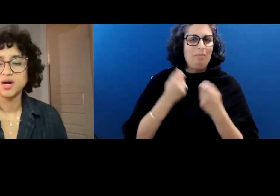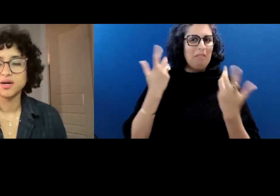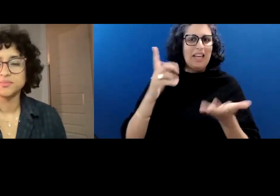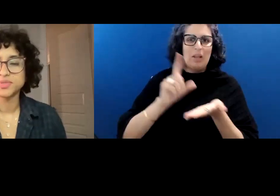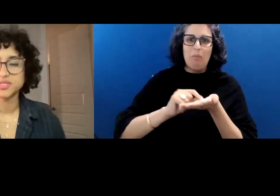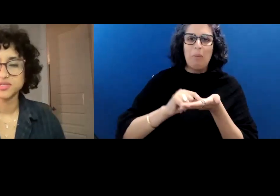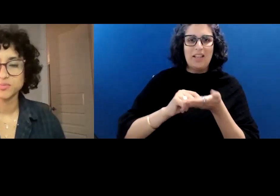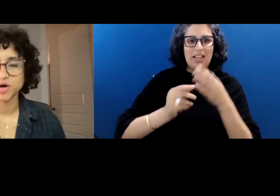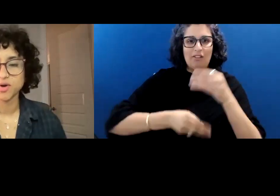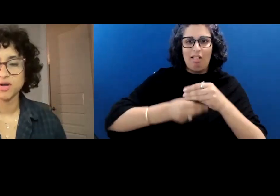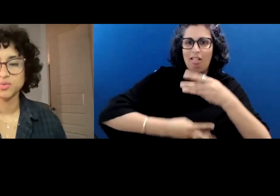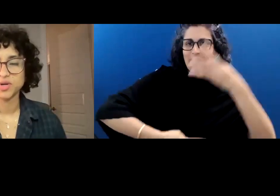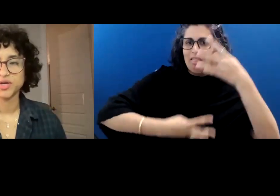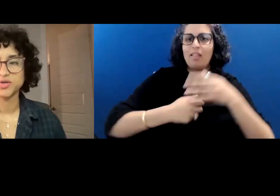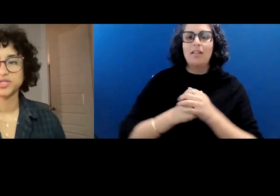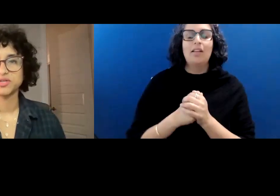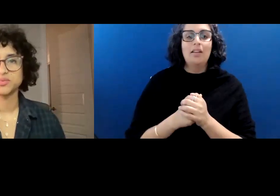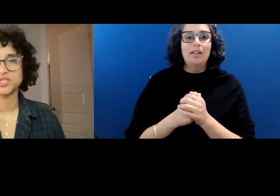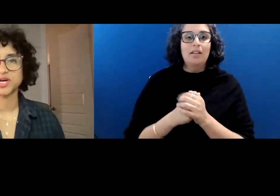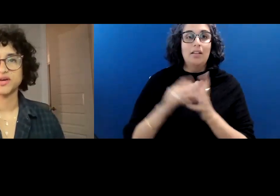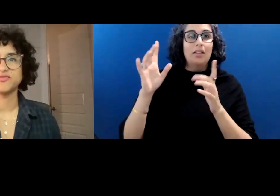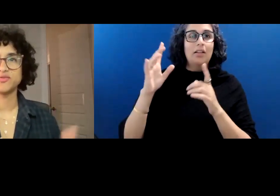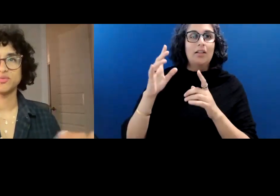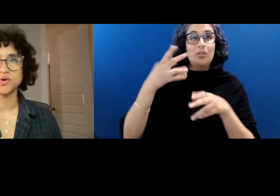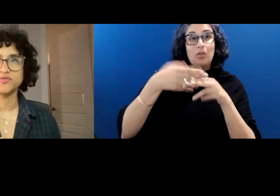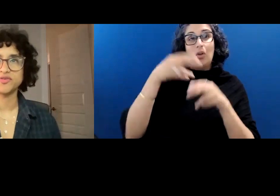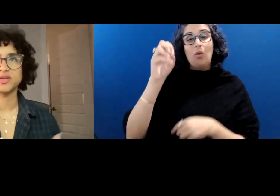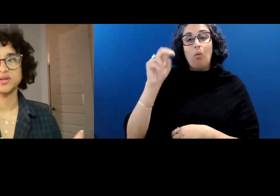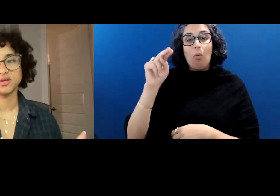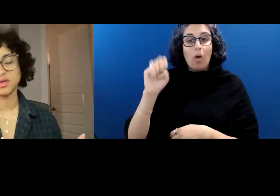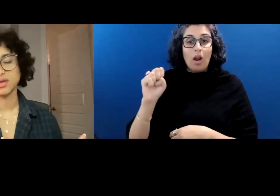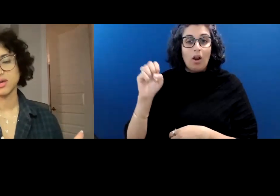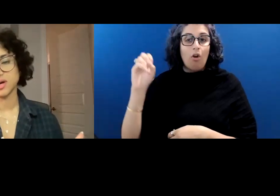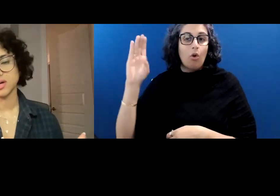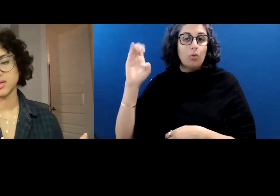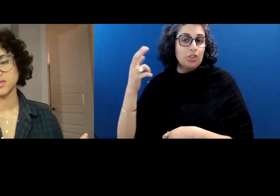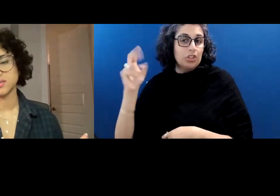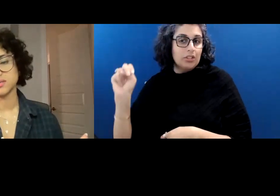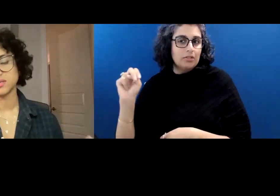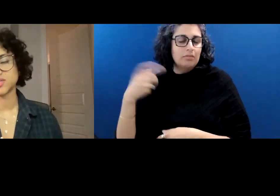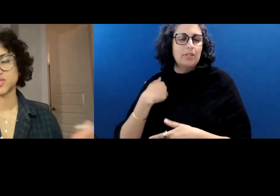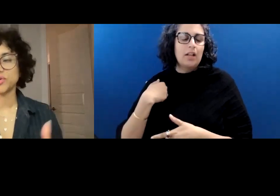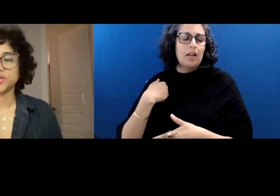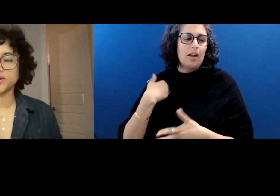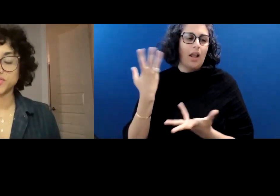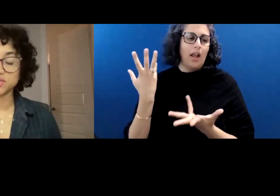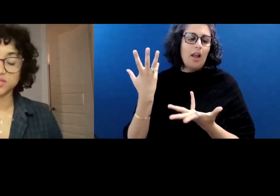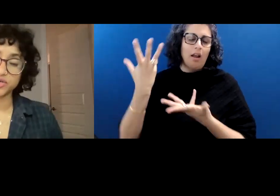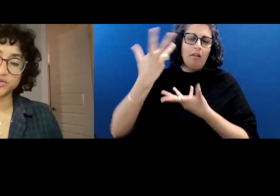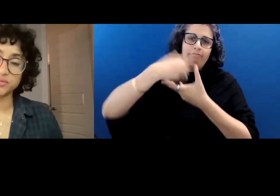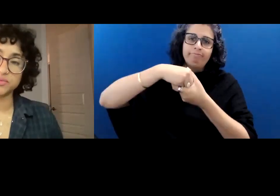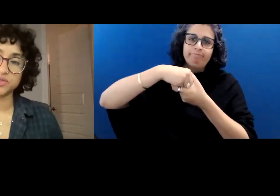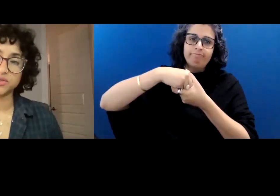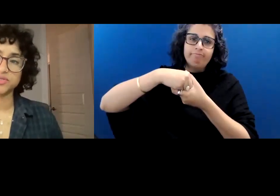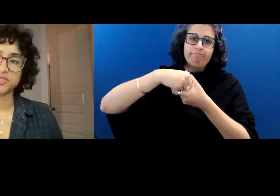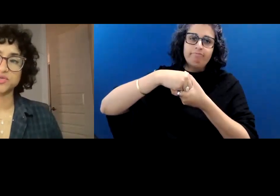But this is a poem called One Ocean, in which I've woven the story of Tilikum, who was a